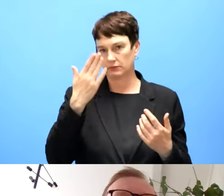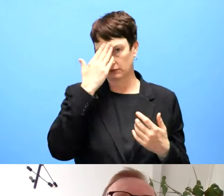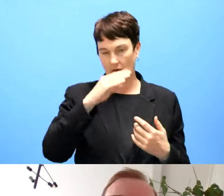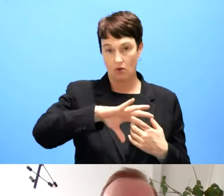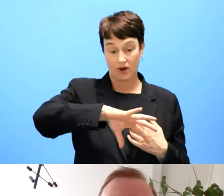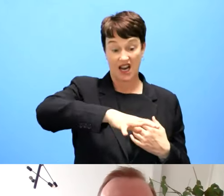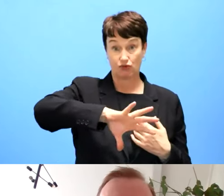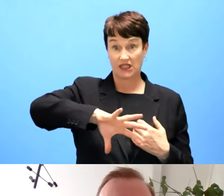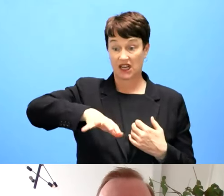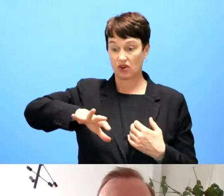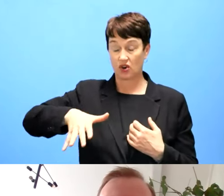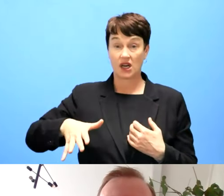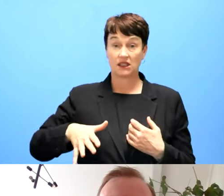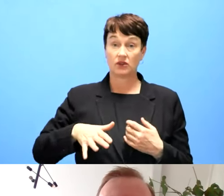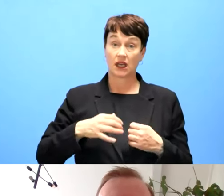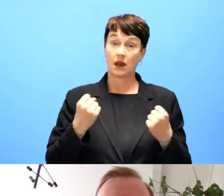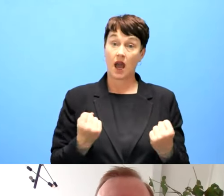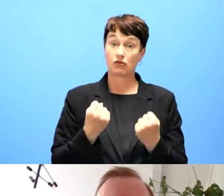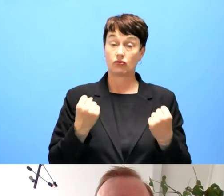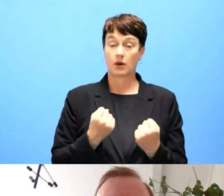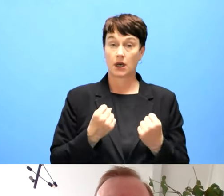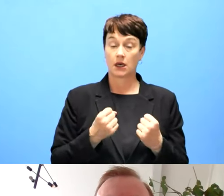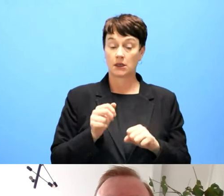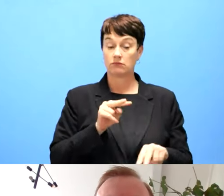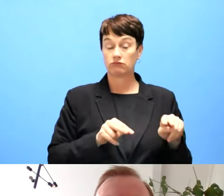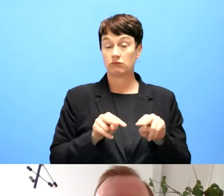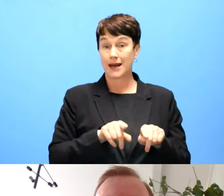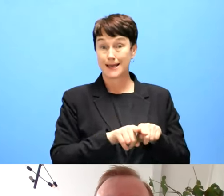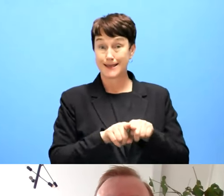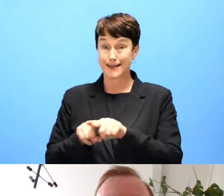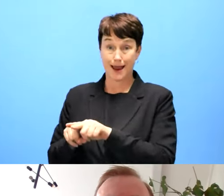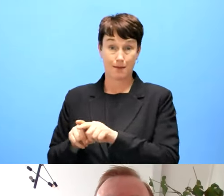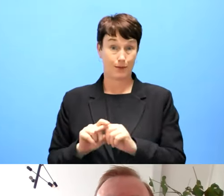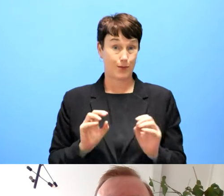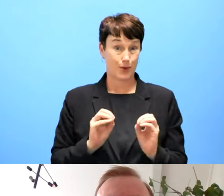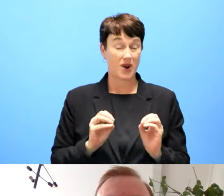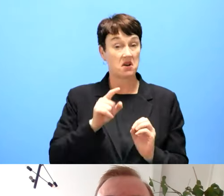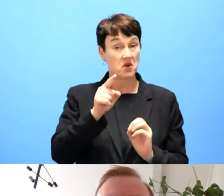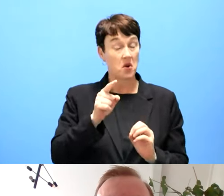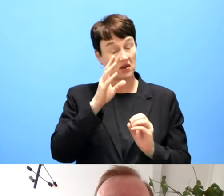but is it a problem that Member States have this flexible or should we align to do the